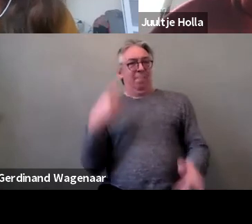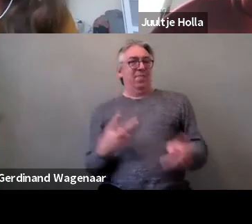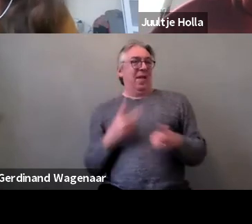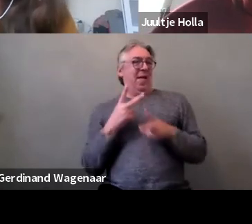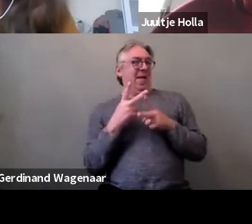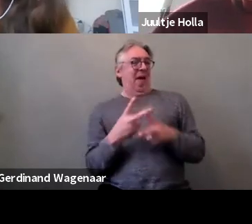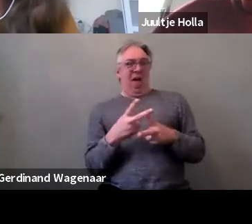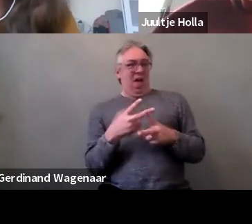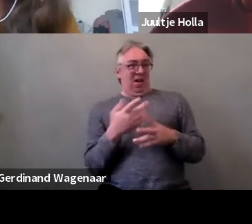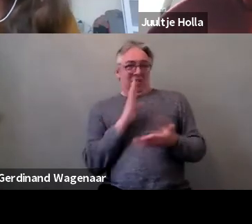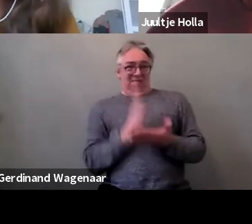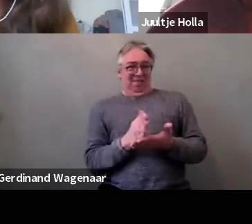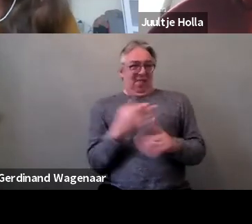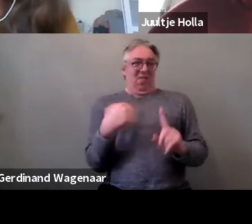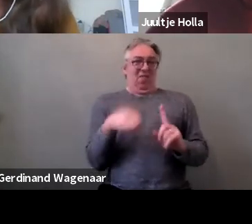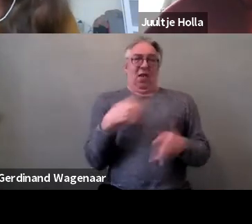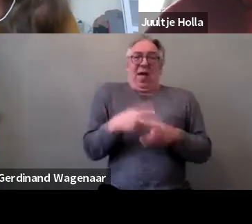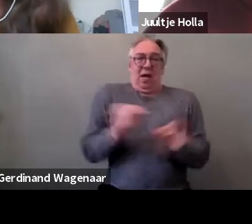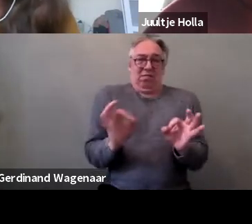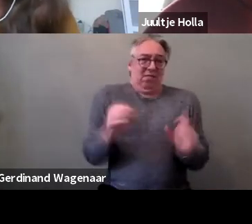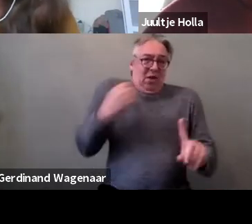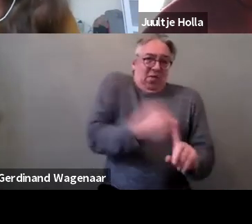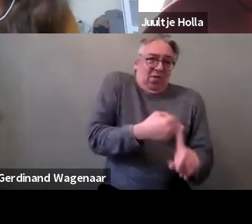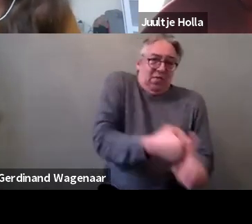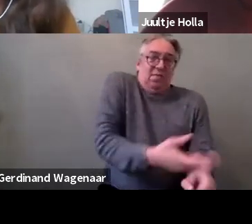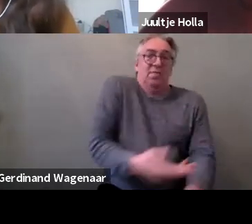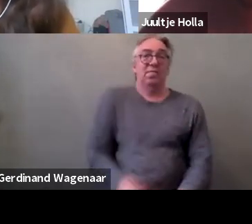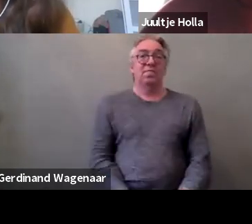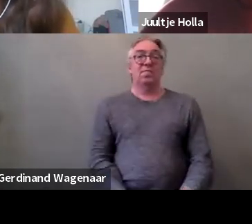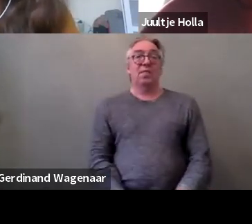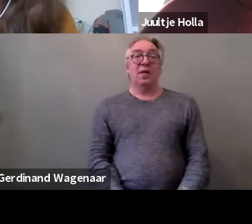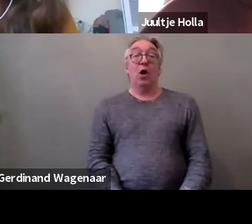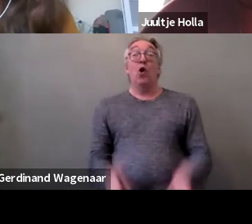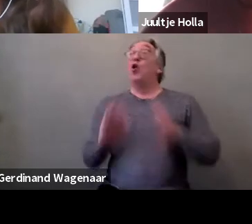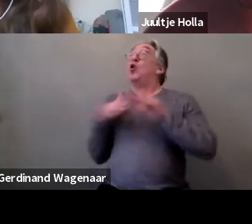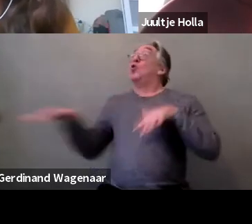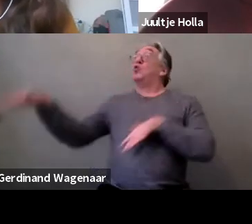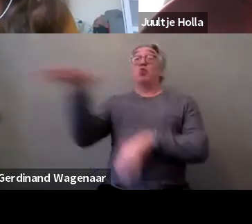Because this is a form of care, it’s seen as doing the right thing